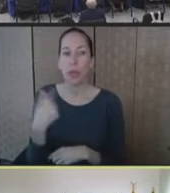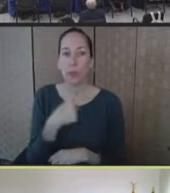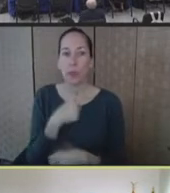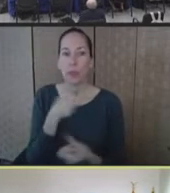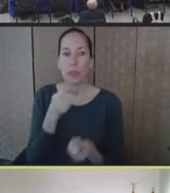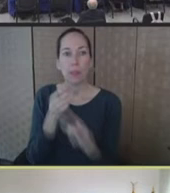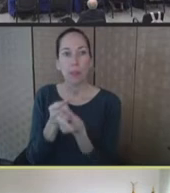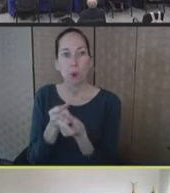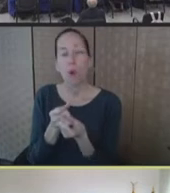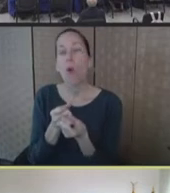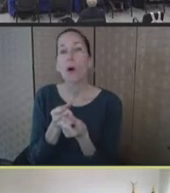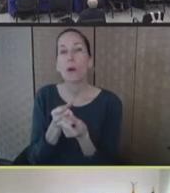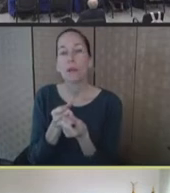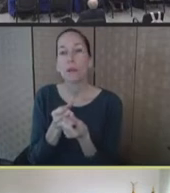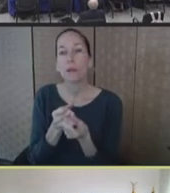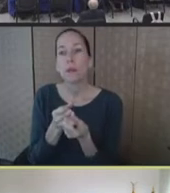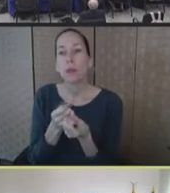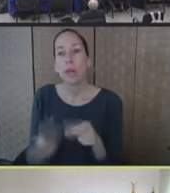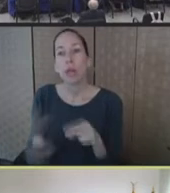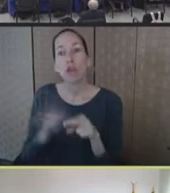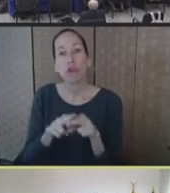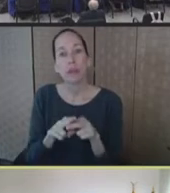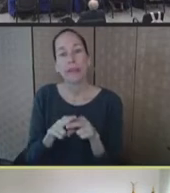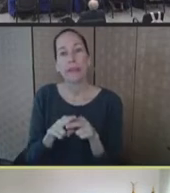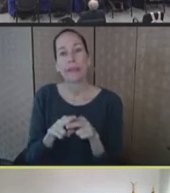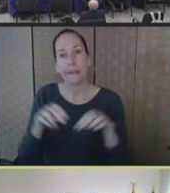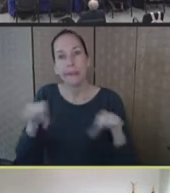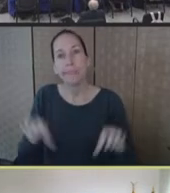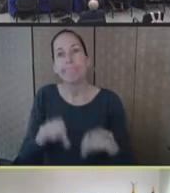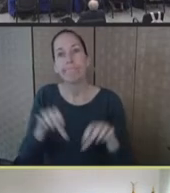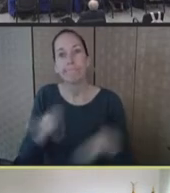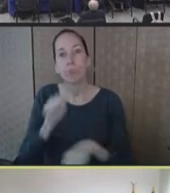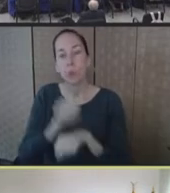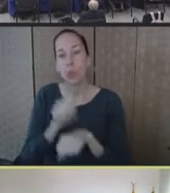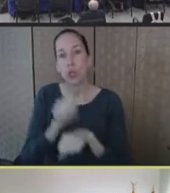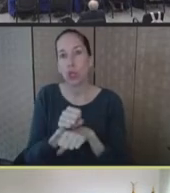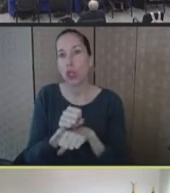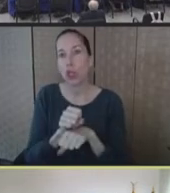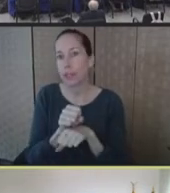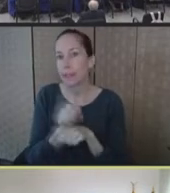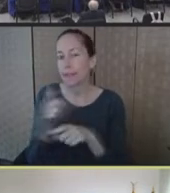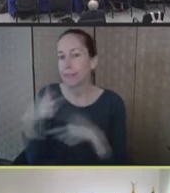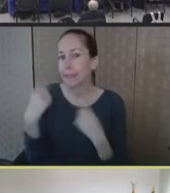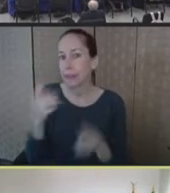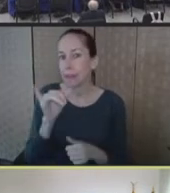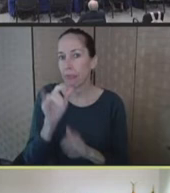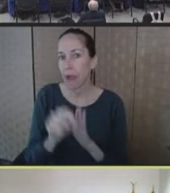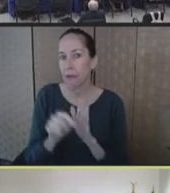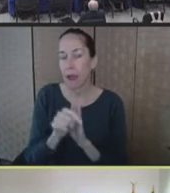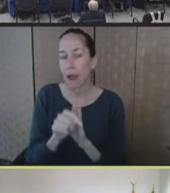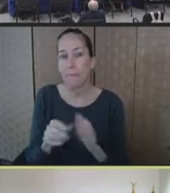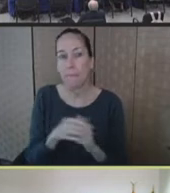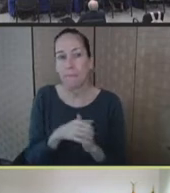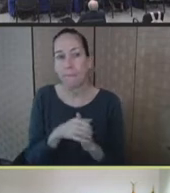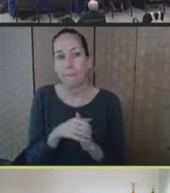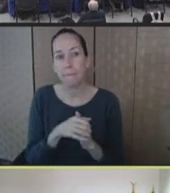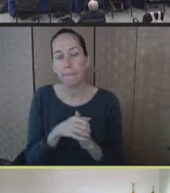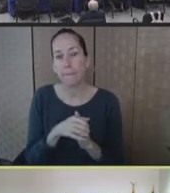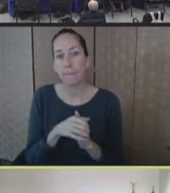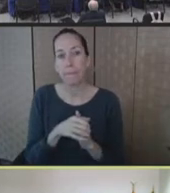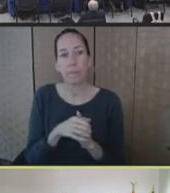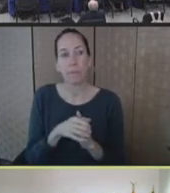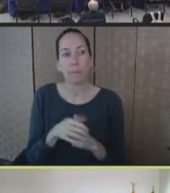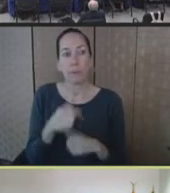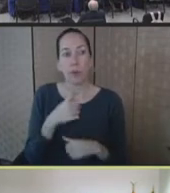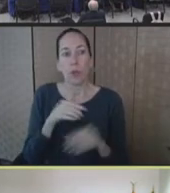and expanding effort since. We've deployed a great deal of material vaccines, therapeutics,